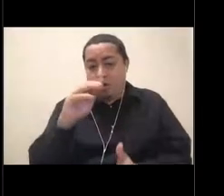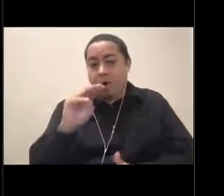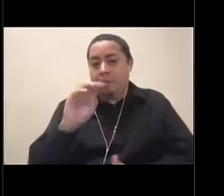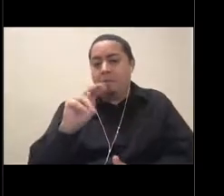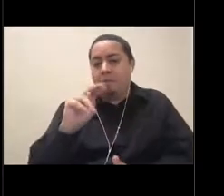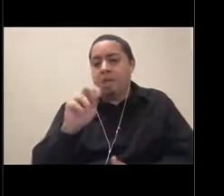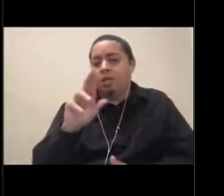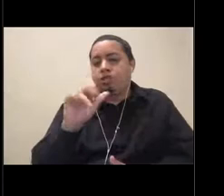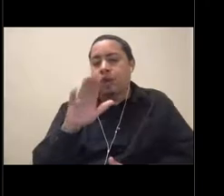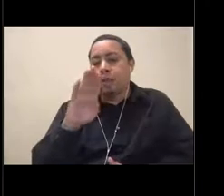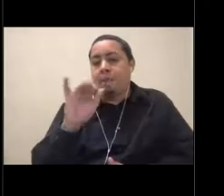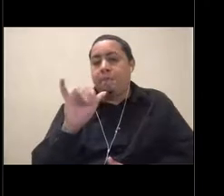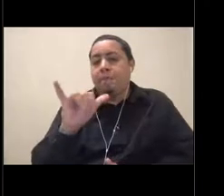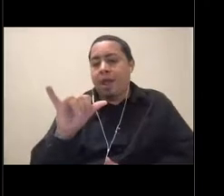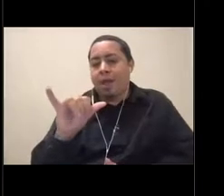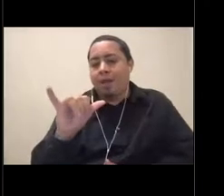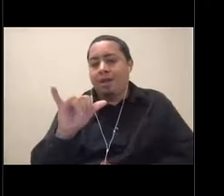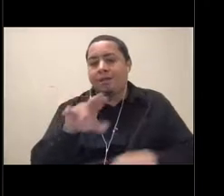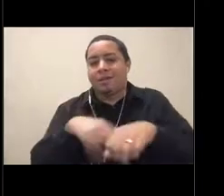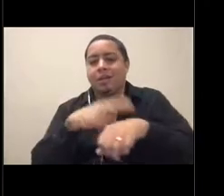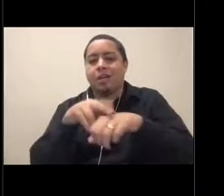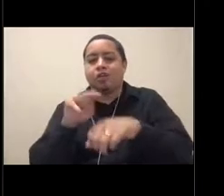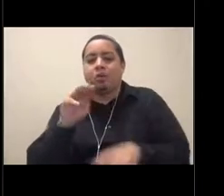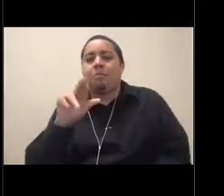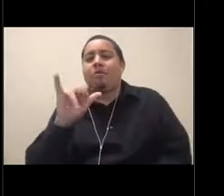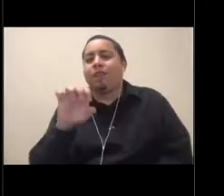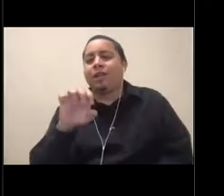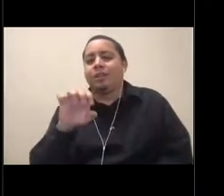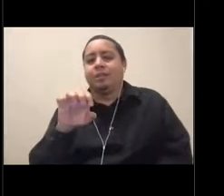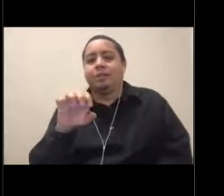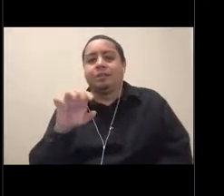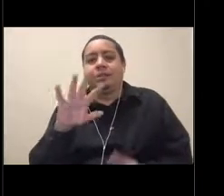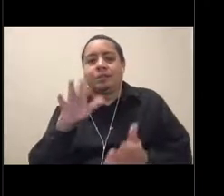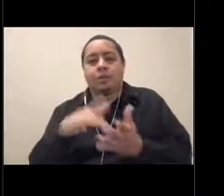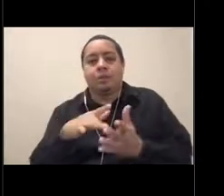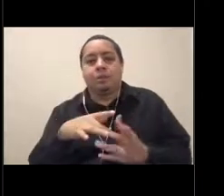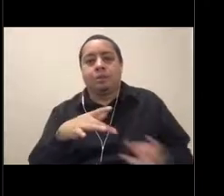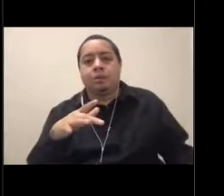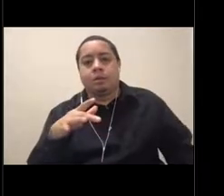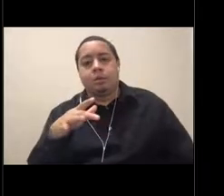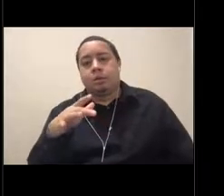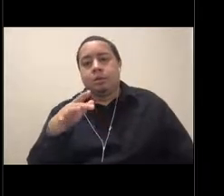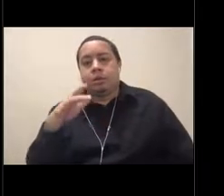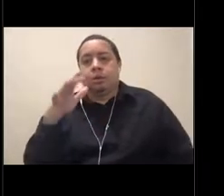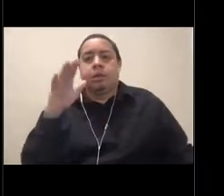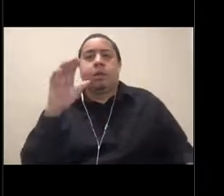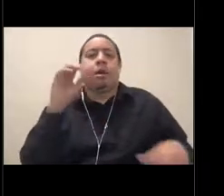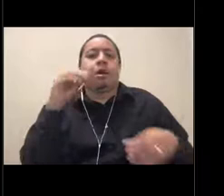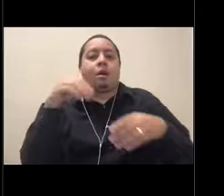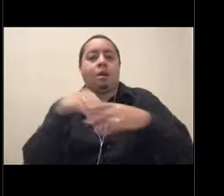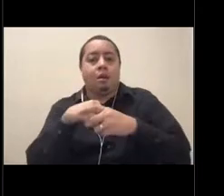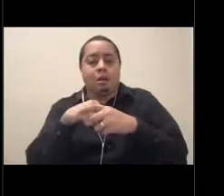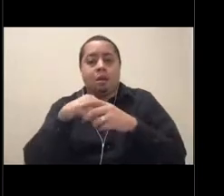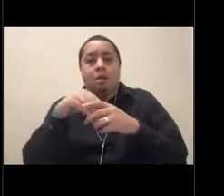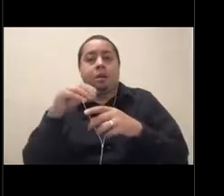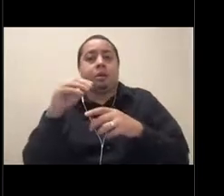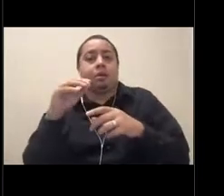here in Santa Cruz, California, like Nicole said. Before we get going on our tour, I wanted to make sure to introduce our tour guides.